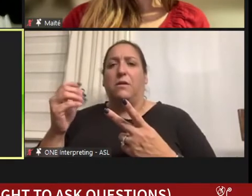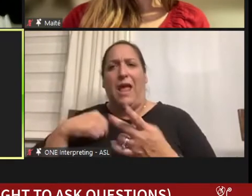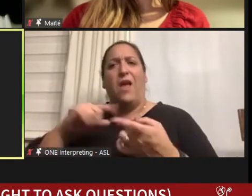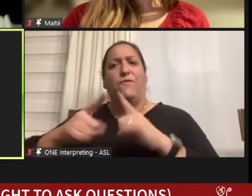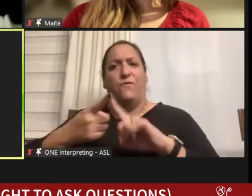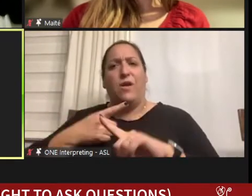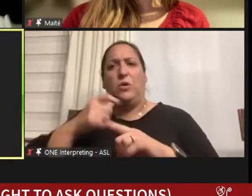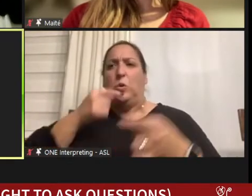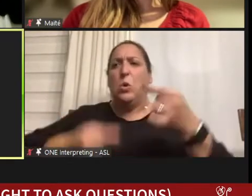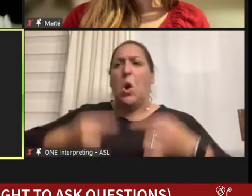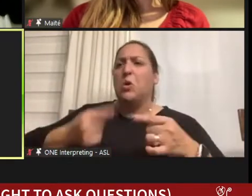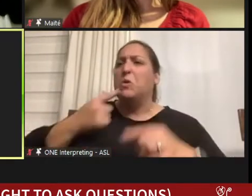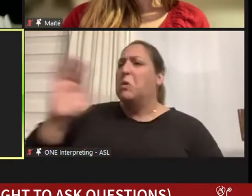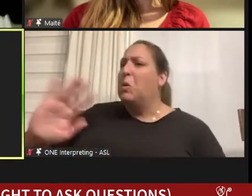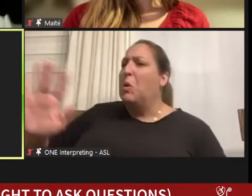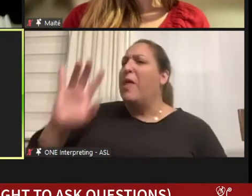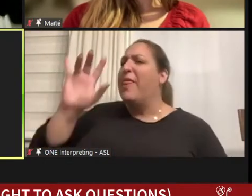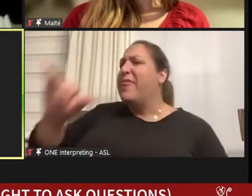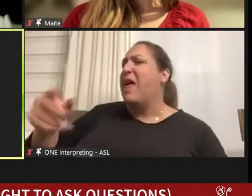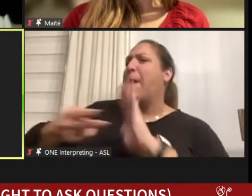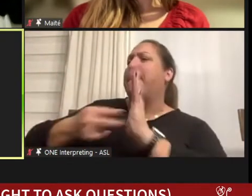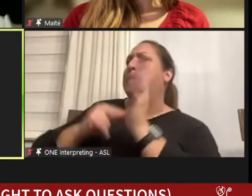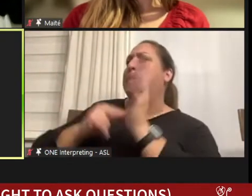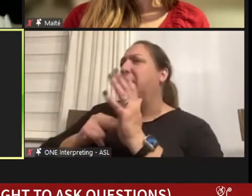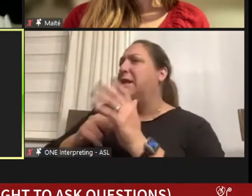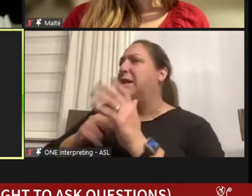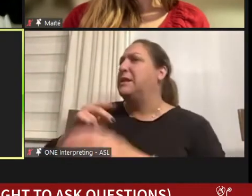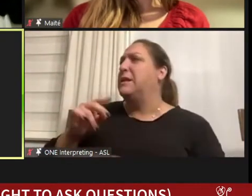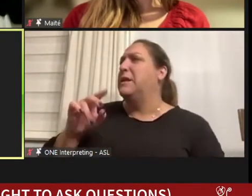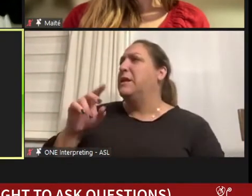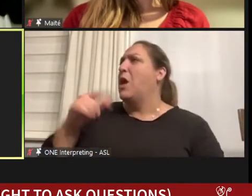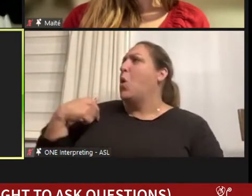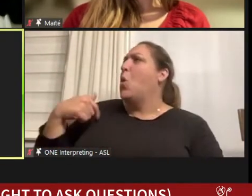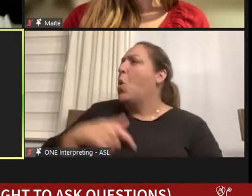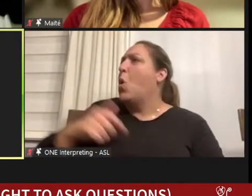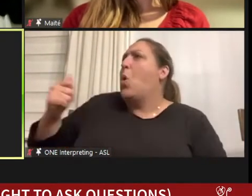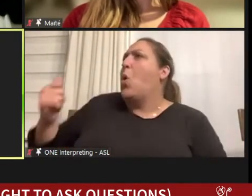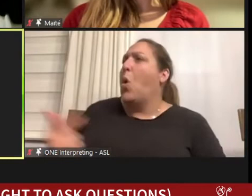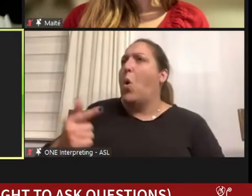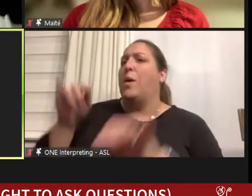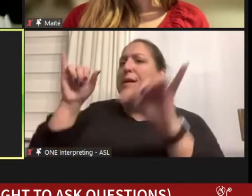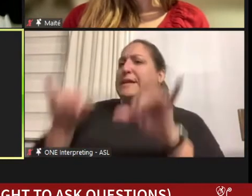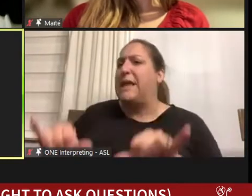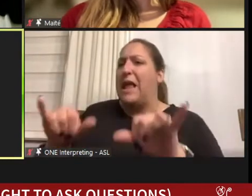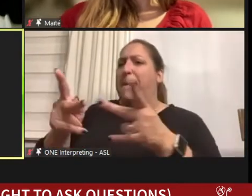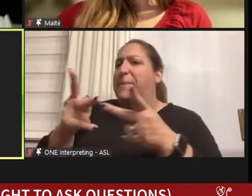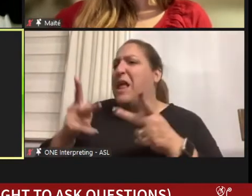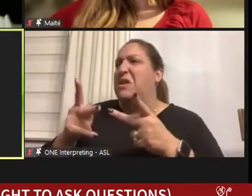say well, you know that means we're all going to end up at the same 10 places. We need to spread